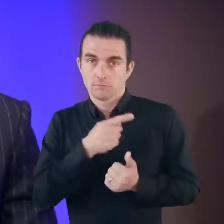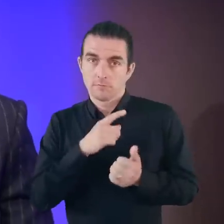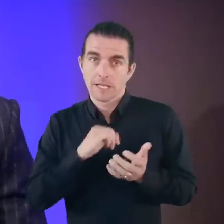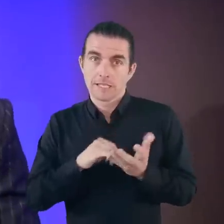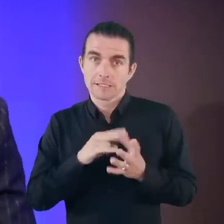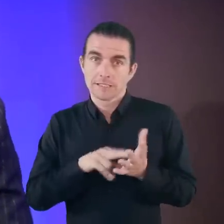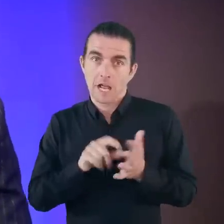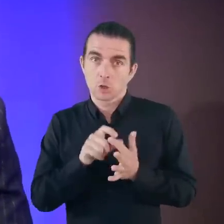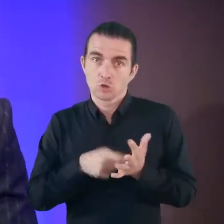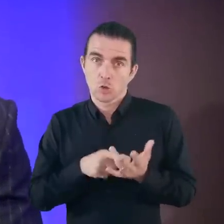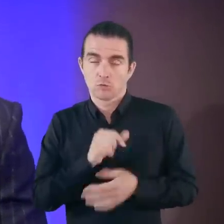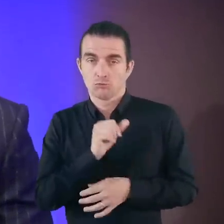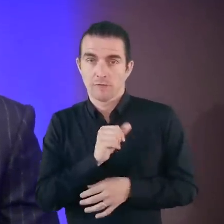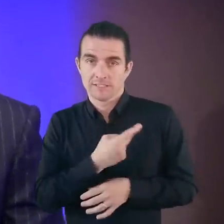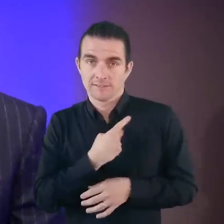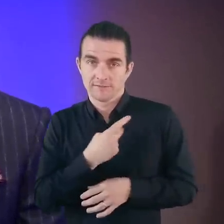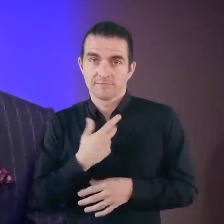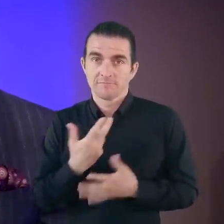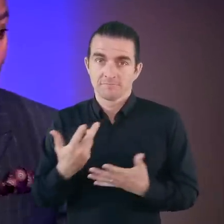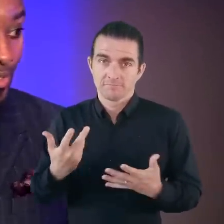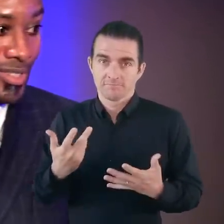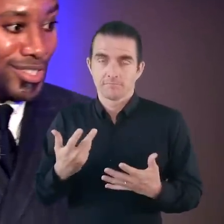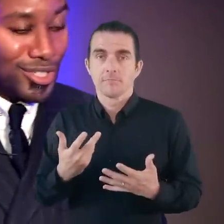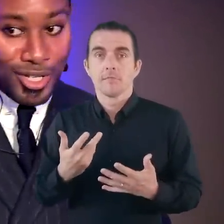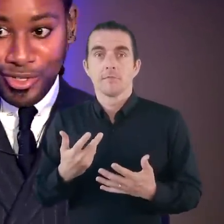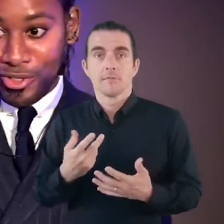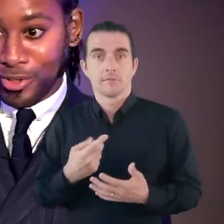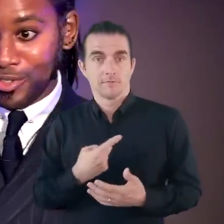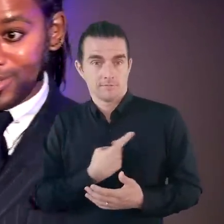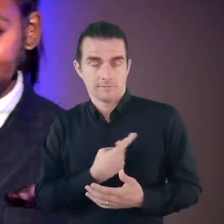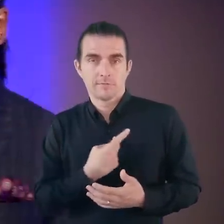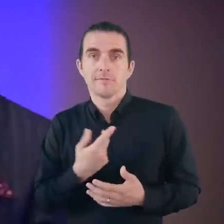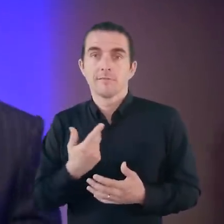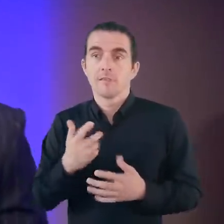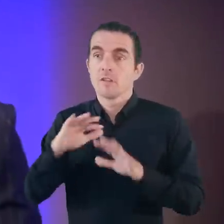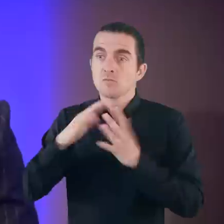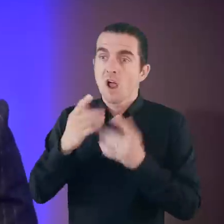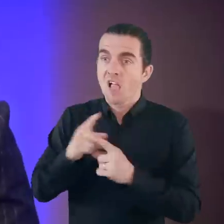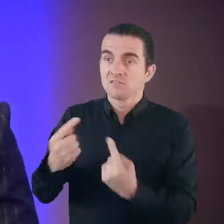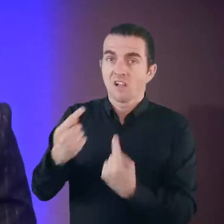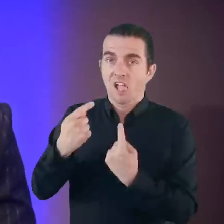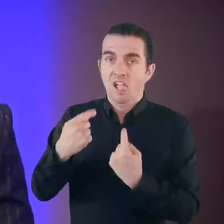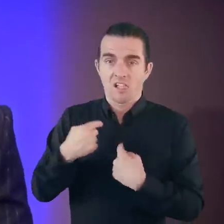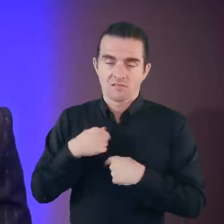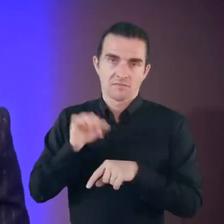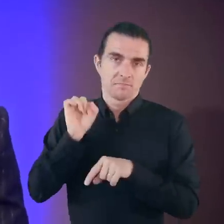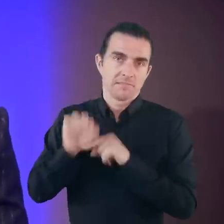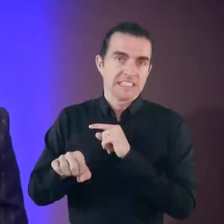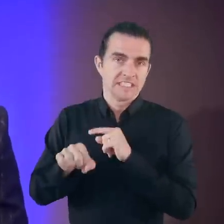Sandro and I took on the world. 2-0 to Sandro and Jason, the rest of the world 0.